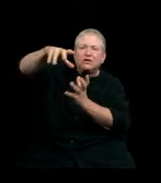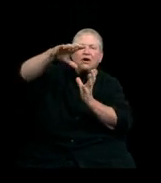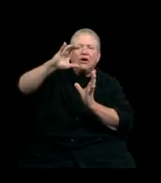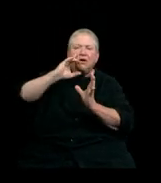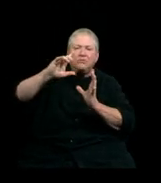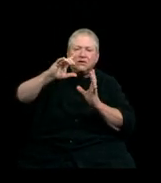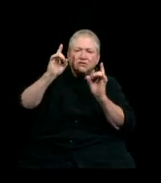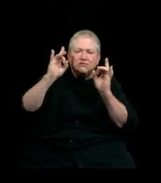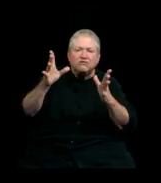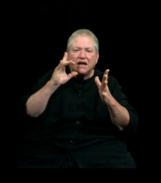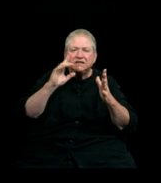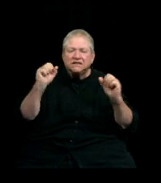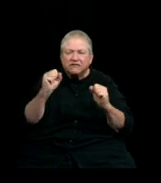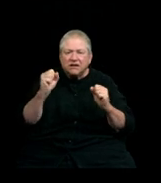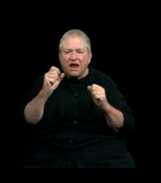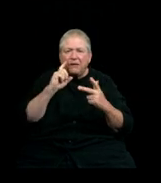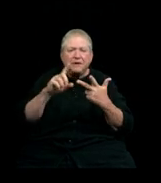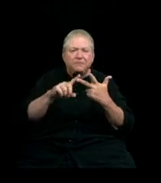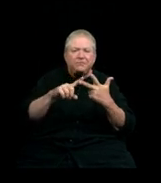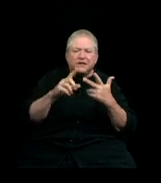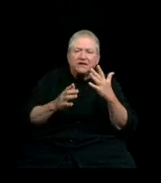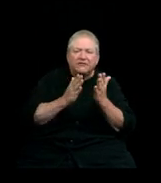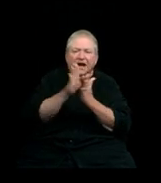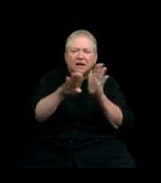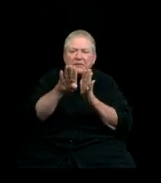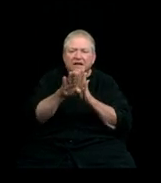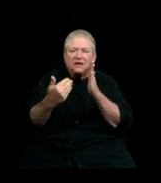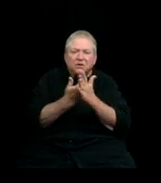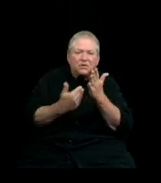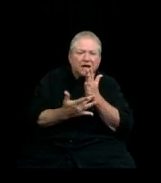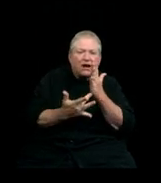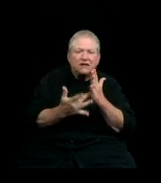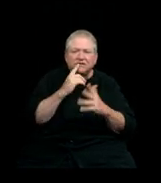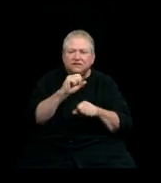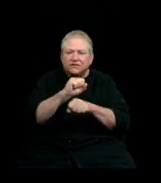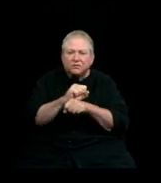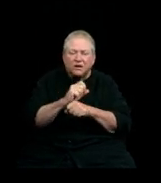to developing new technologies, putting people to work, from addressing social and economic inequalities,